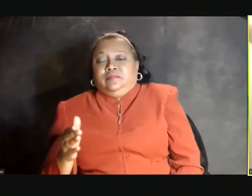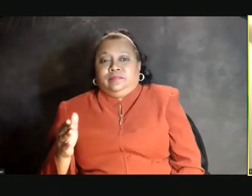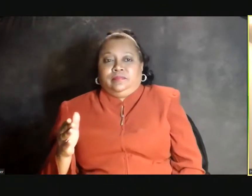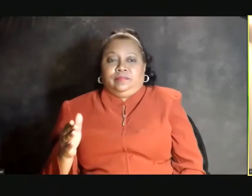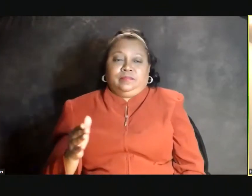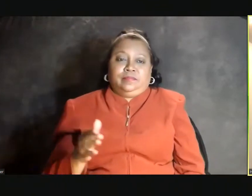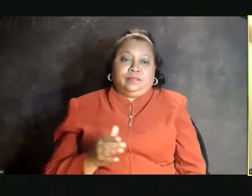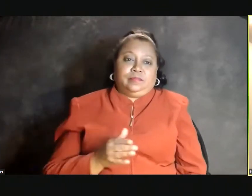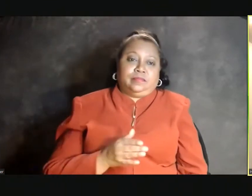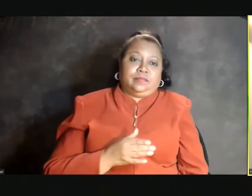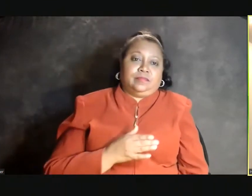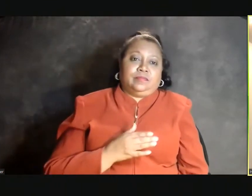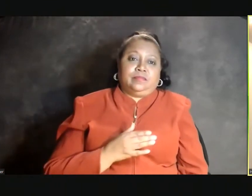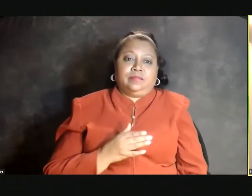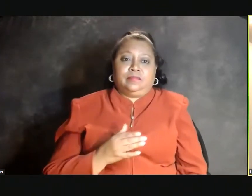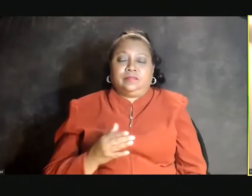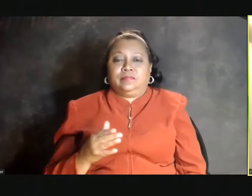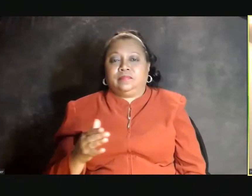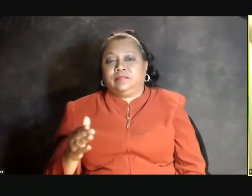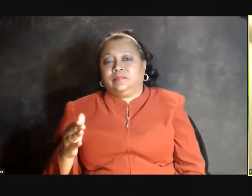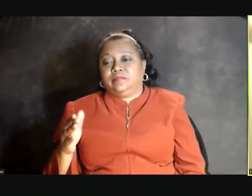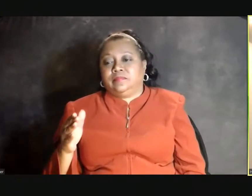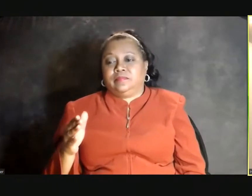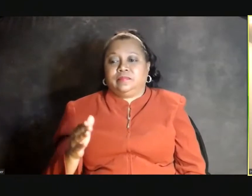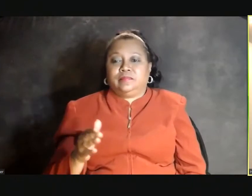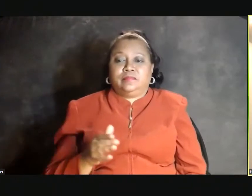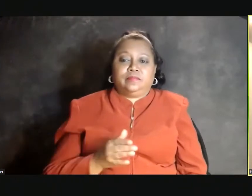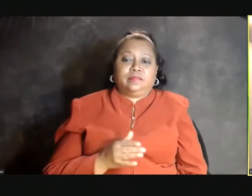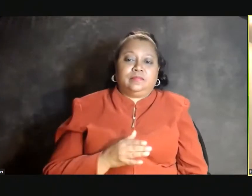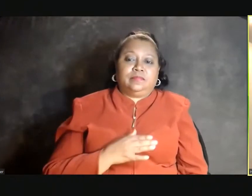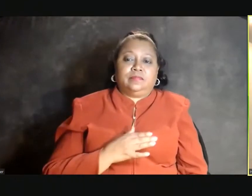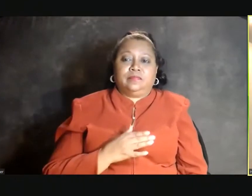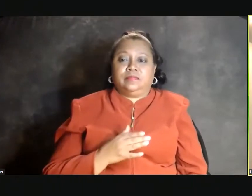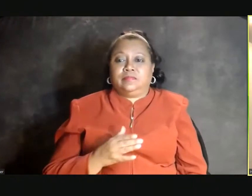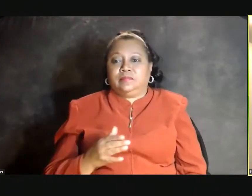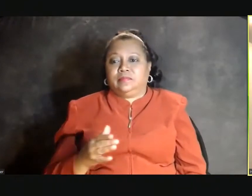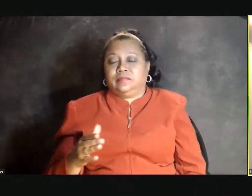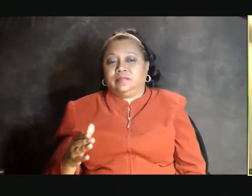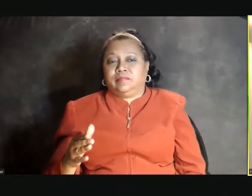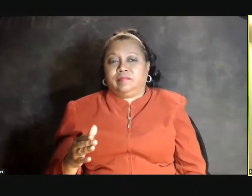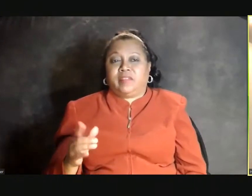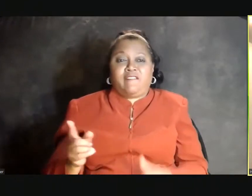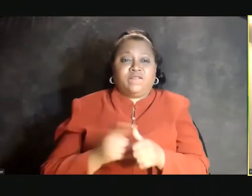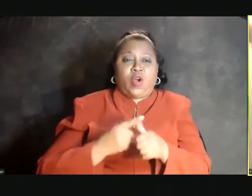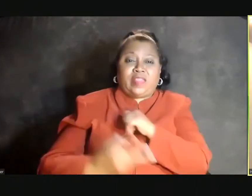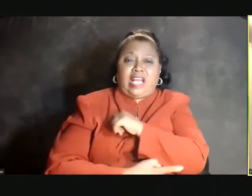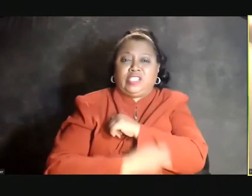[BEATING DRUM] First they stole our bodies.